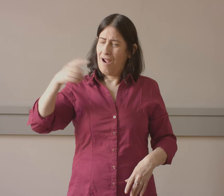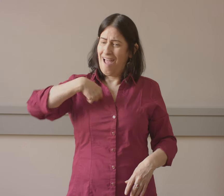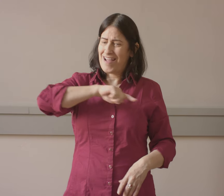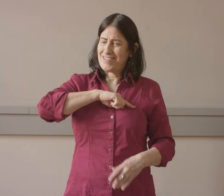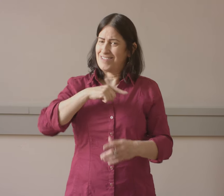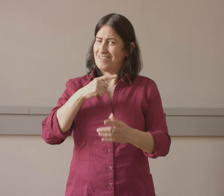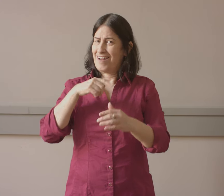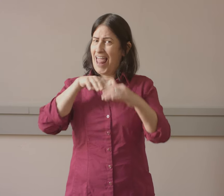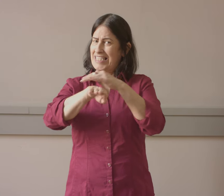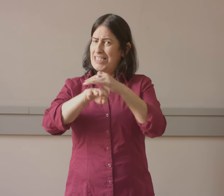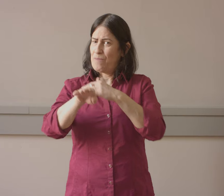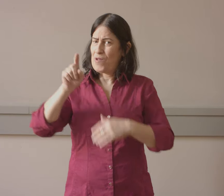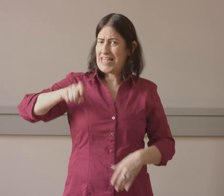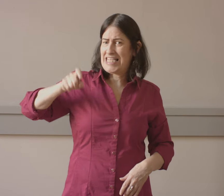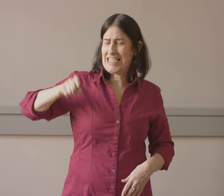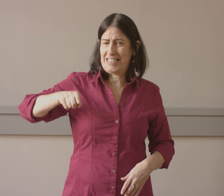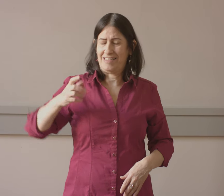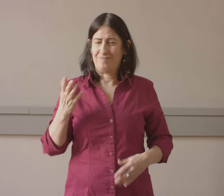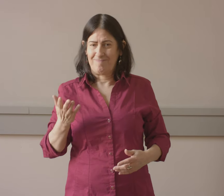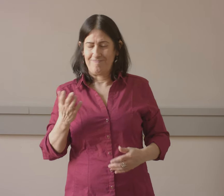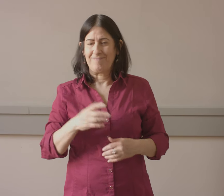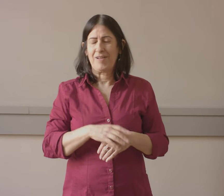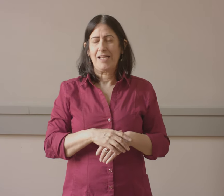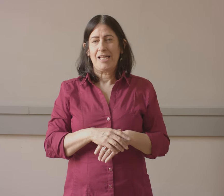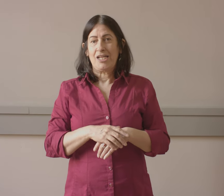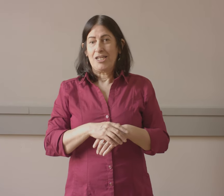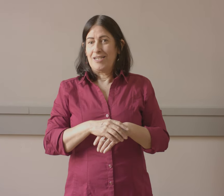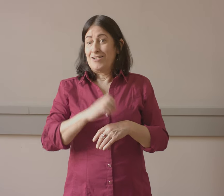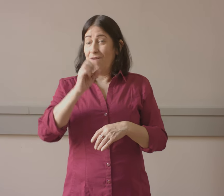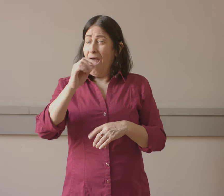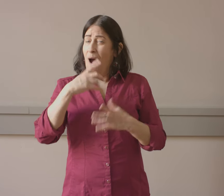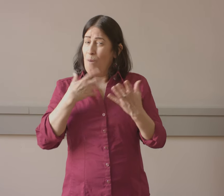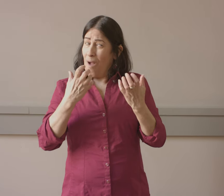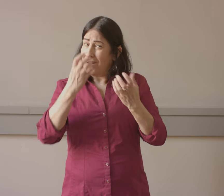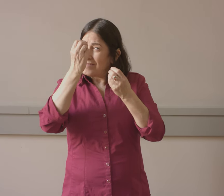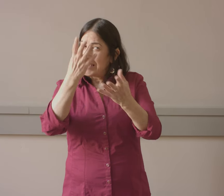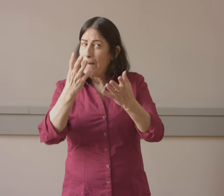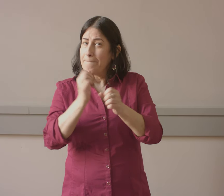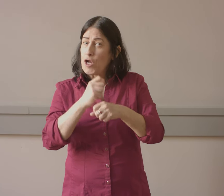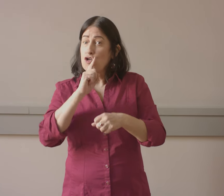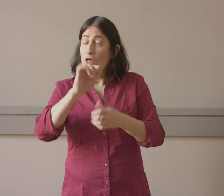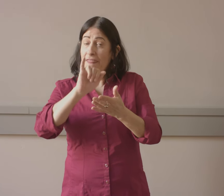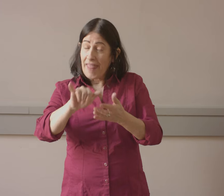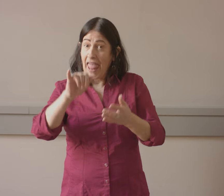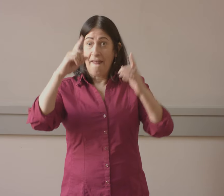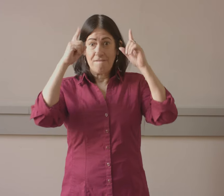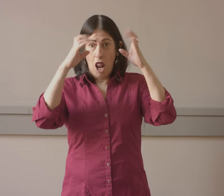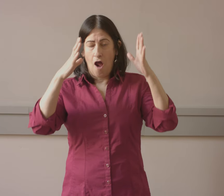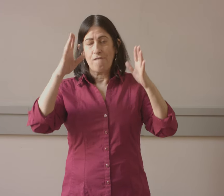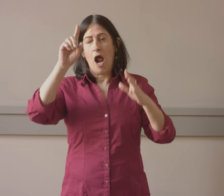be ignored because we do need accessibility to information.